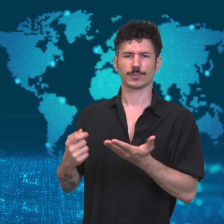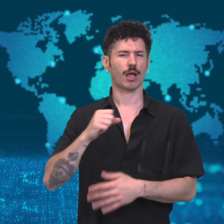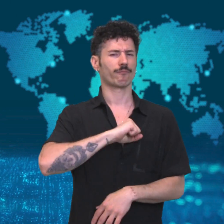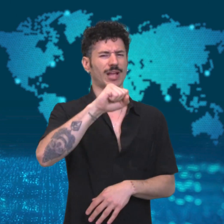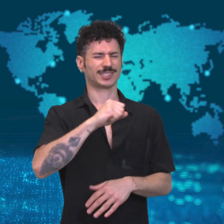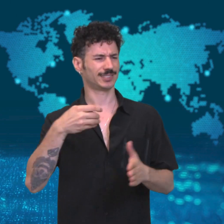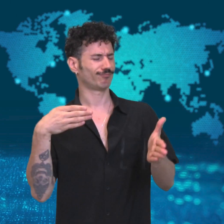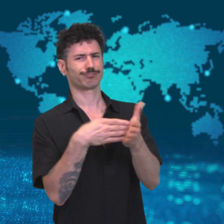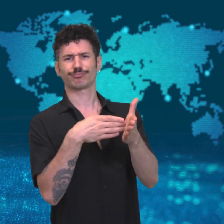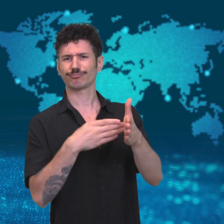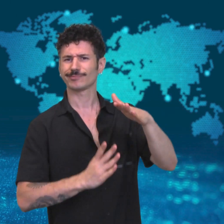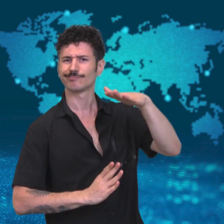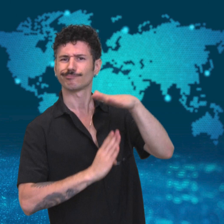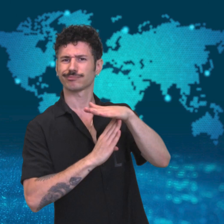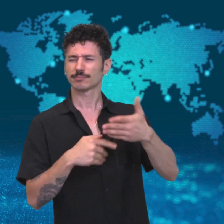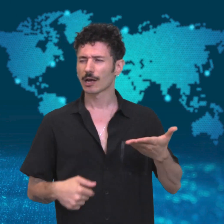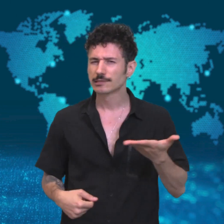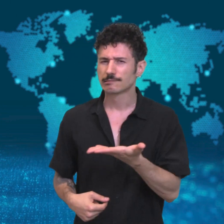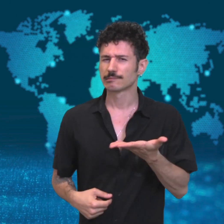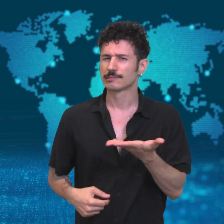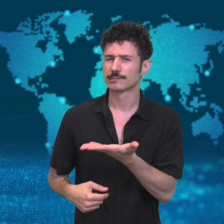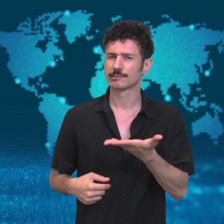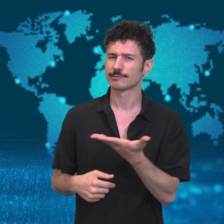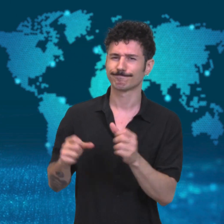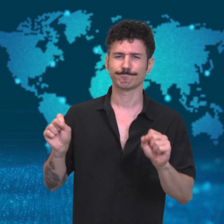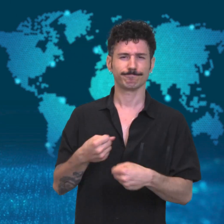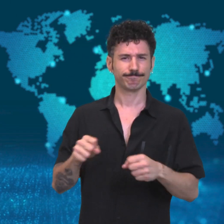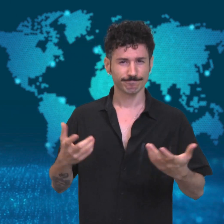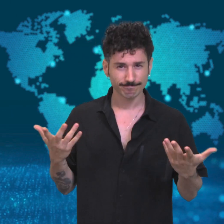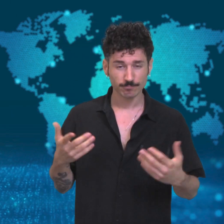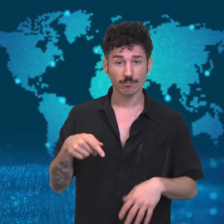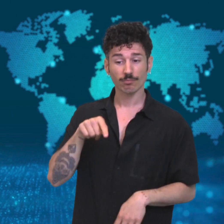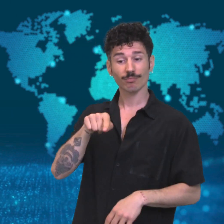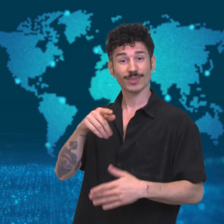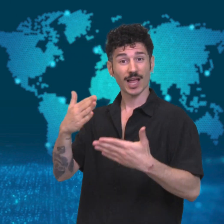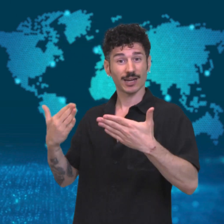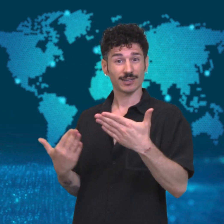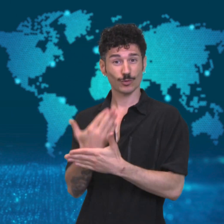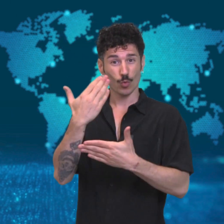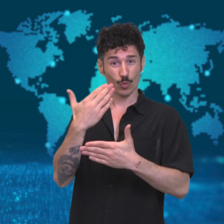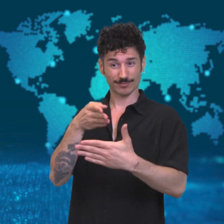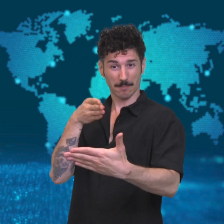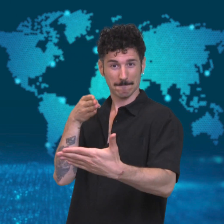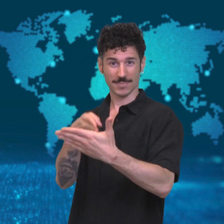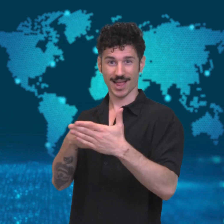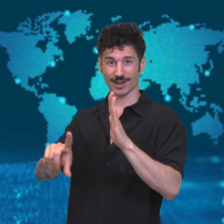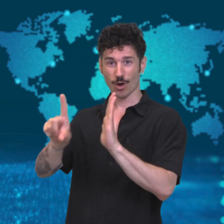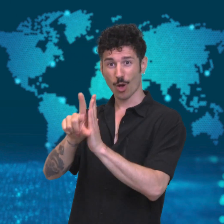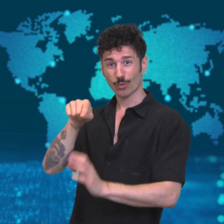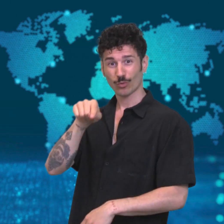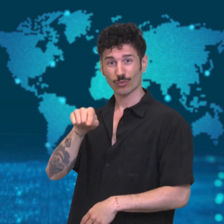With this law, all previous and new applications will